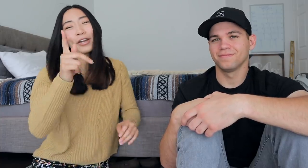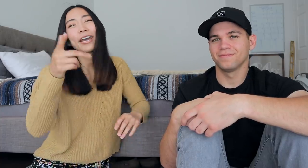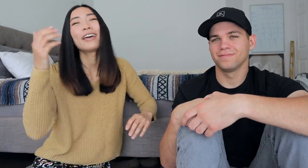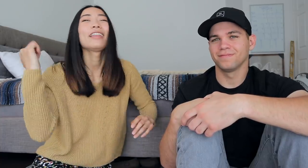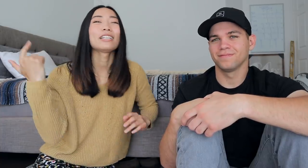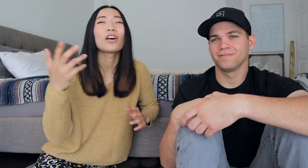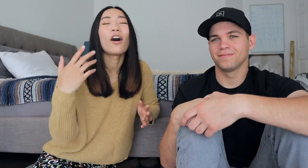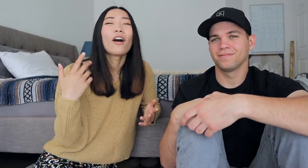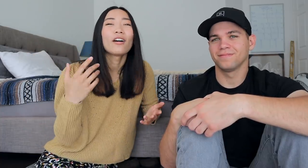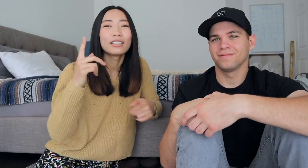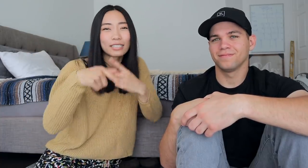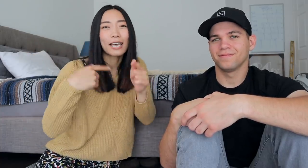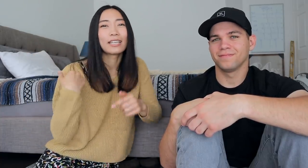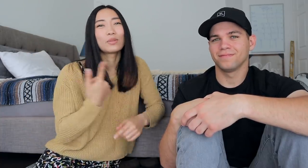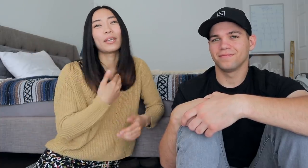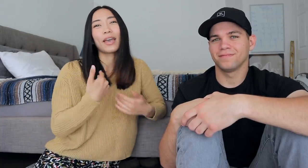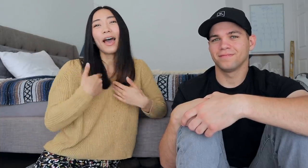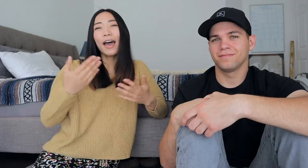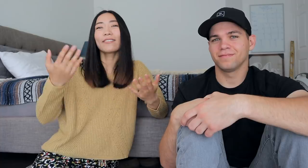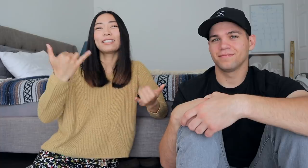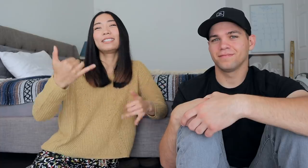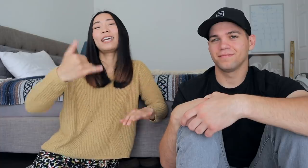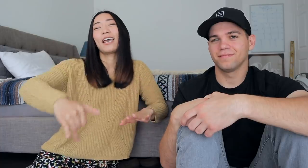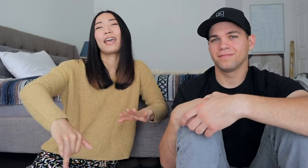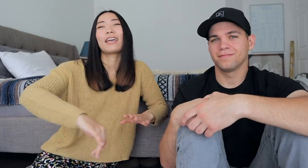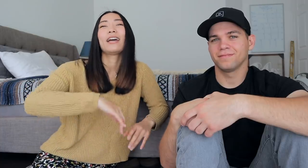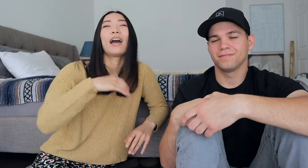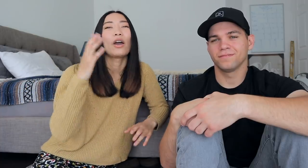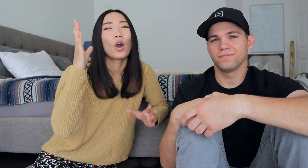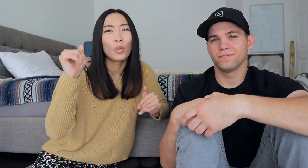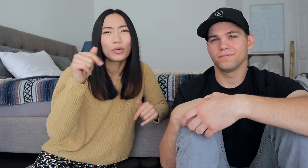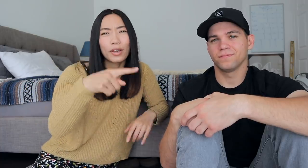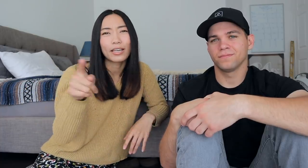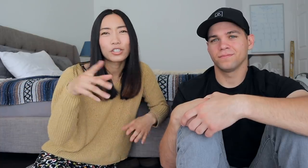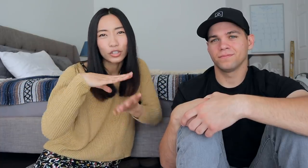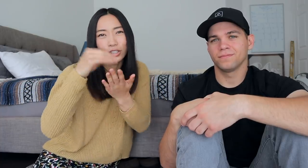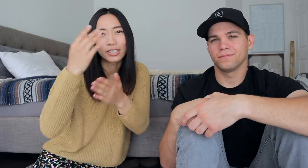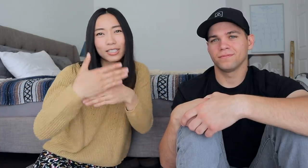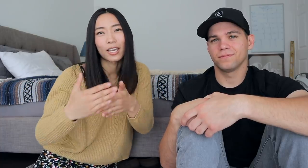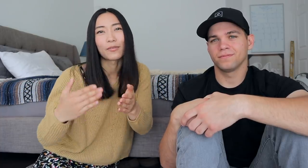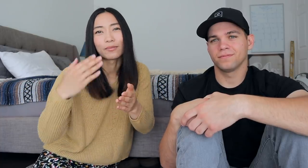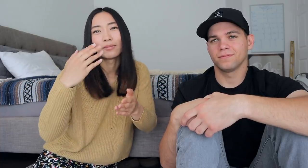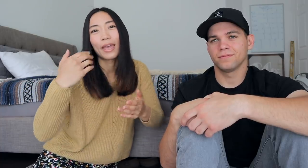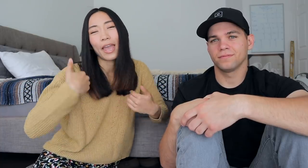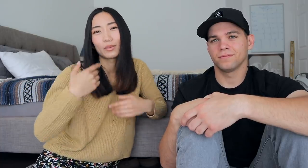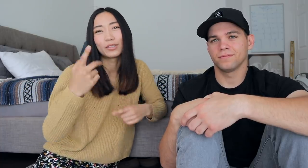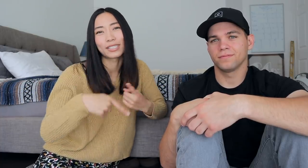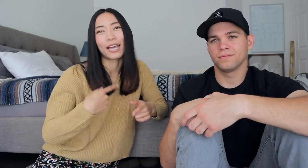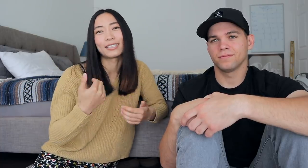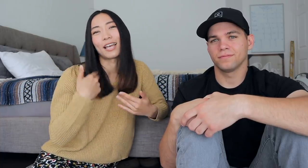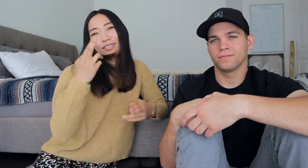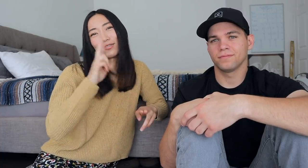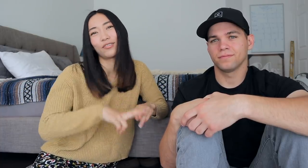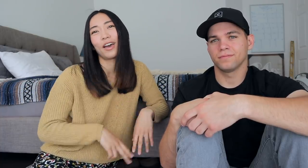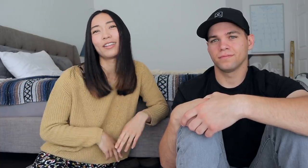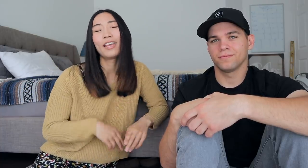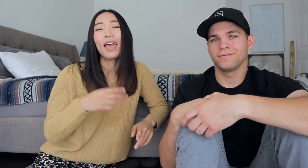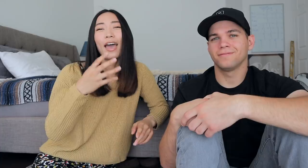okay, that's all the signs we have today I hope you guys learned some and had some fun